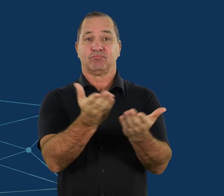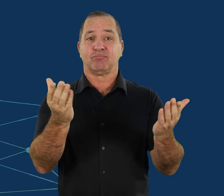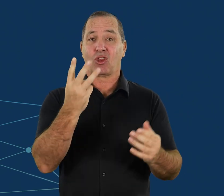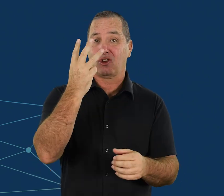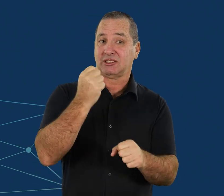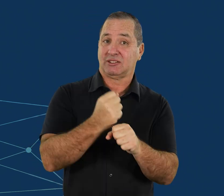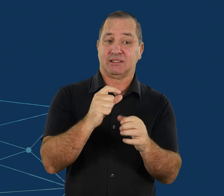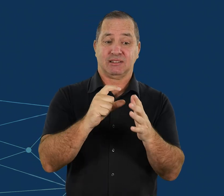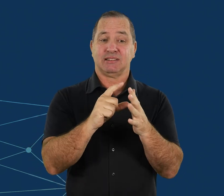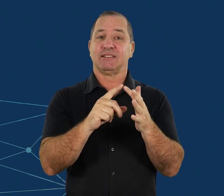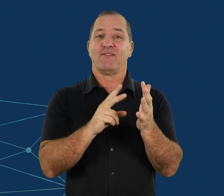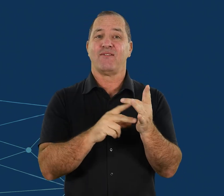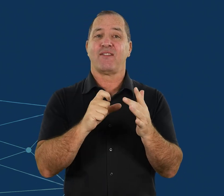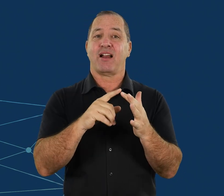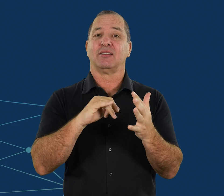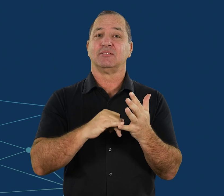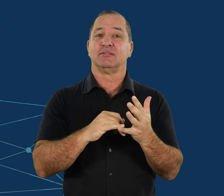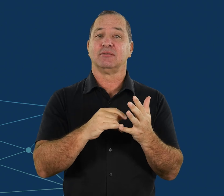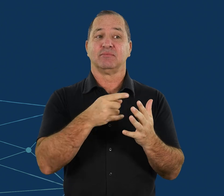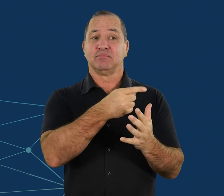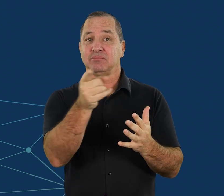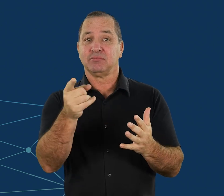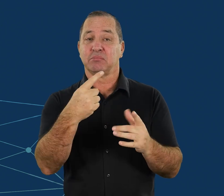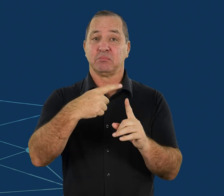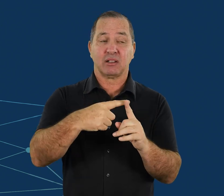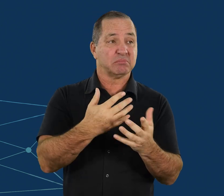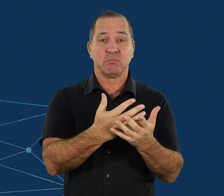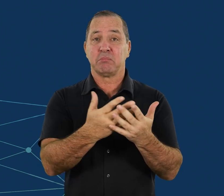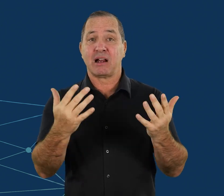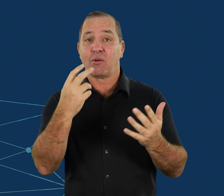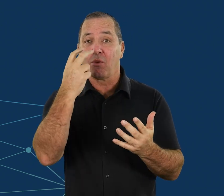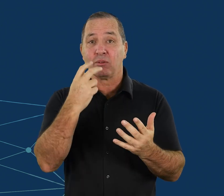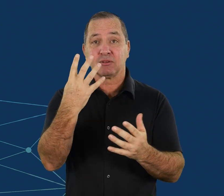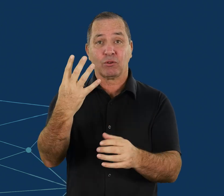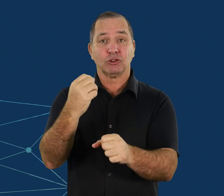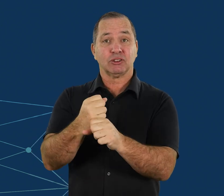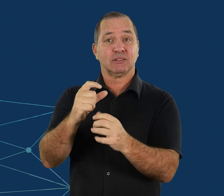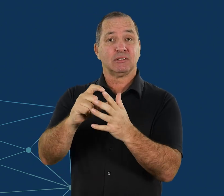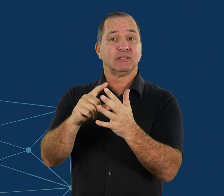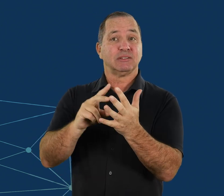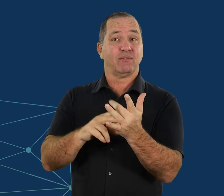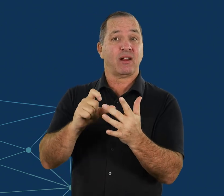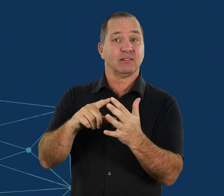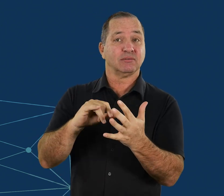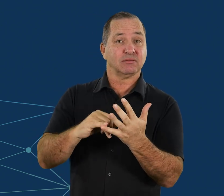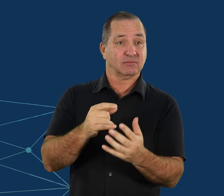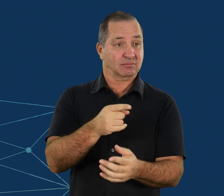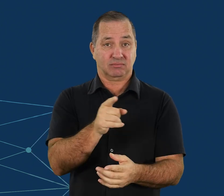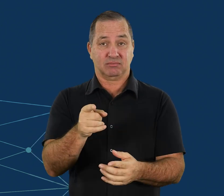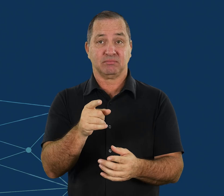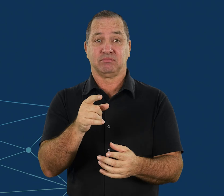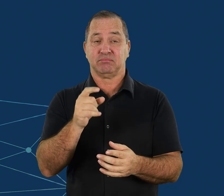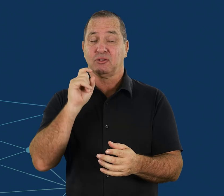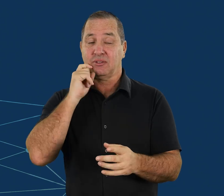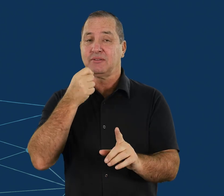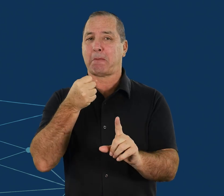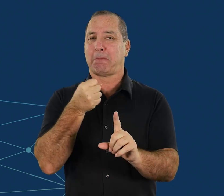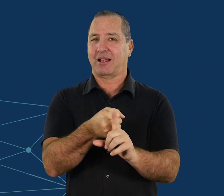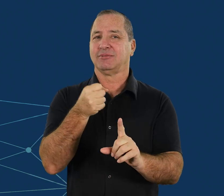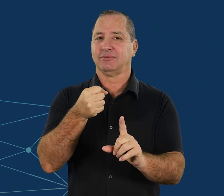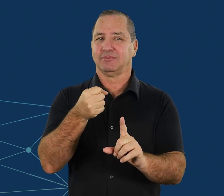3G devices and many older 4G devices will be impacted.